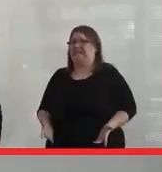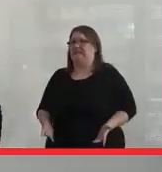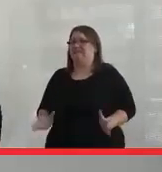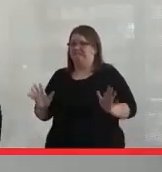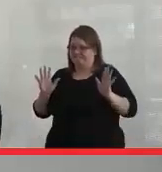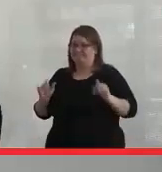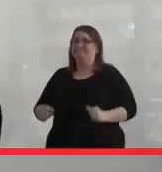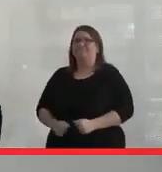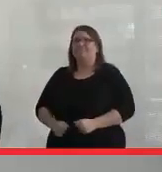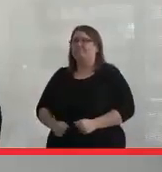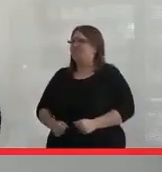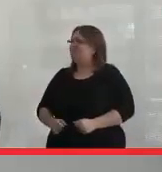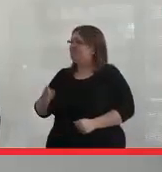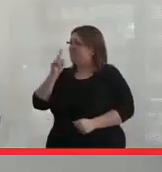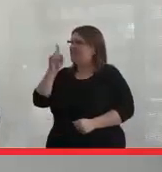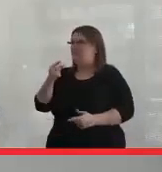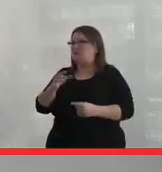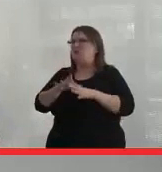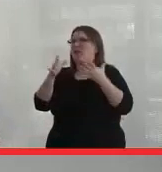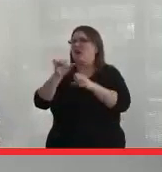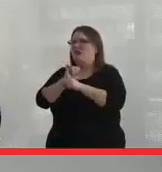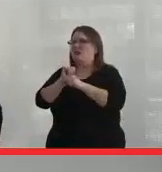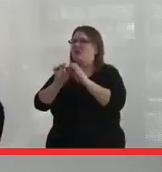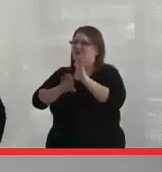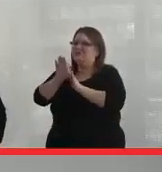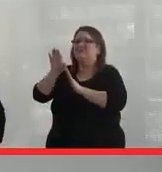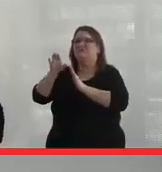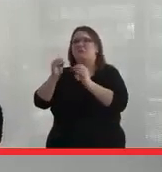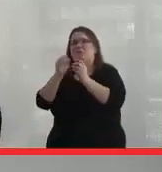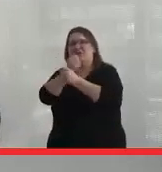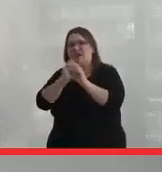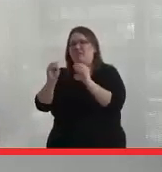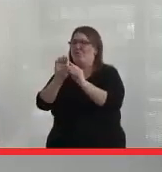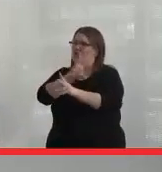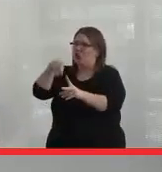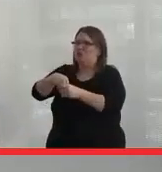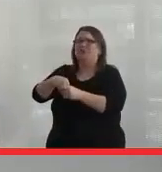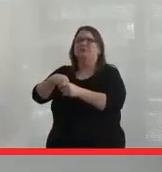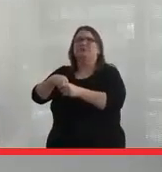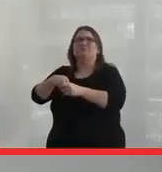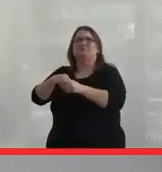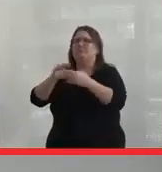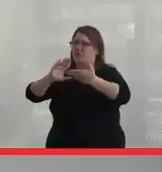Yeah, I just think we need to do a lot of work around building a better safe, inclusive community.